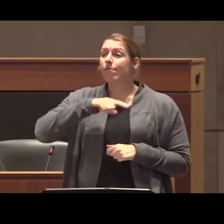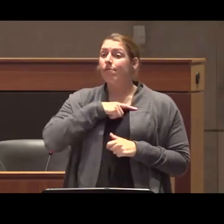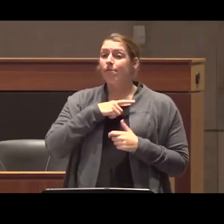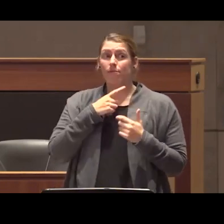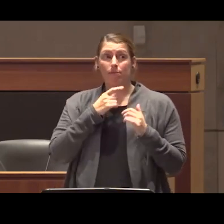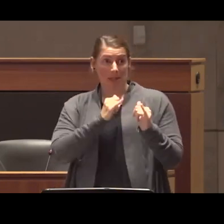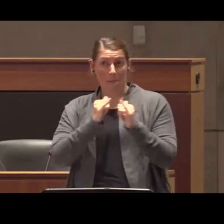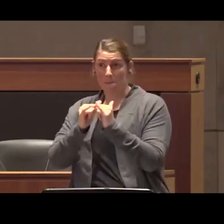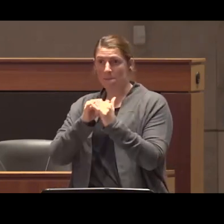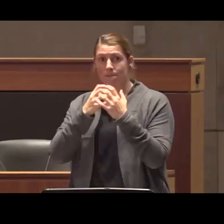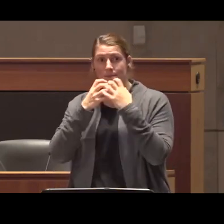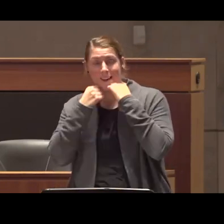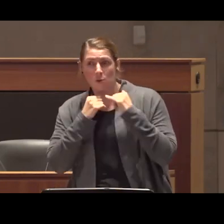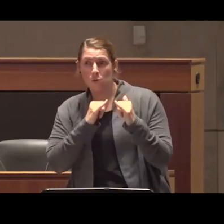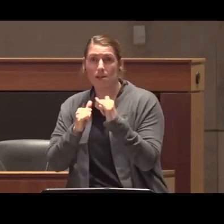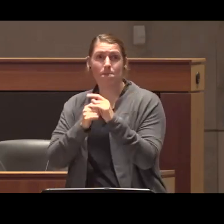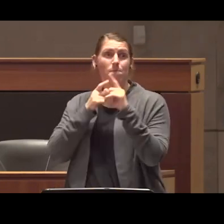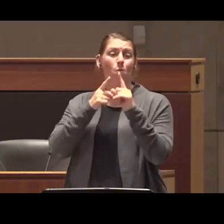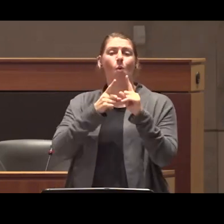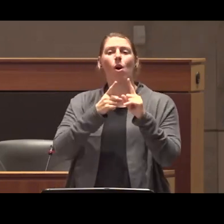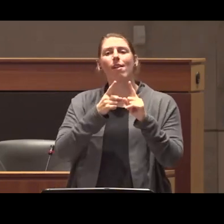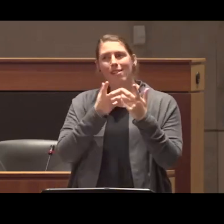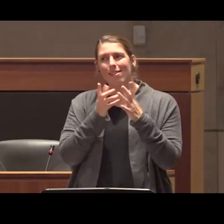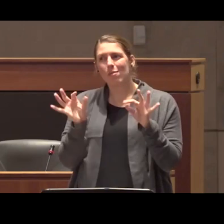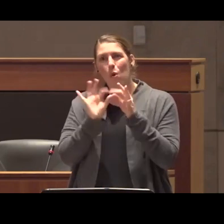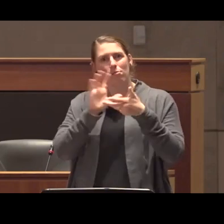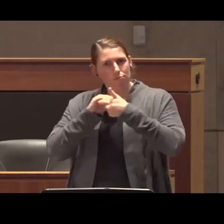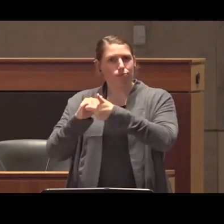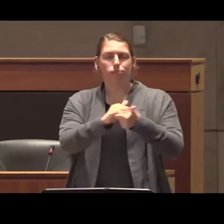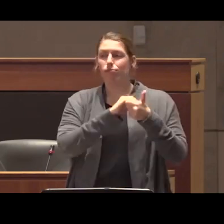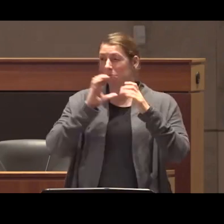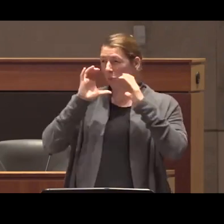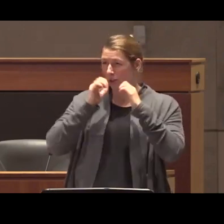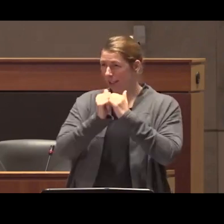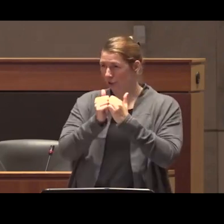and have similar objectives need to be in good communication with one another that includes you